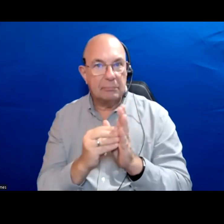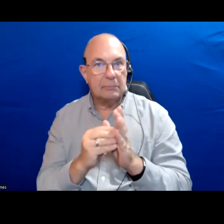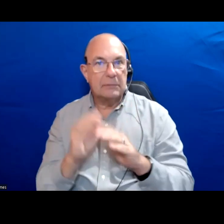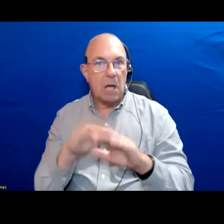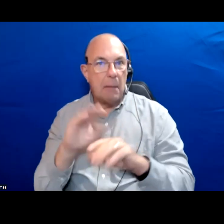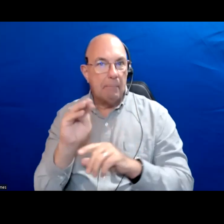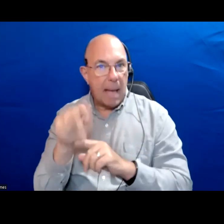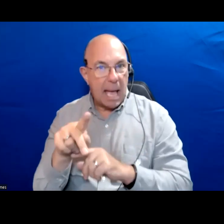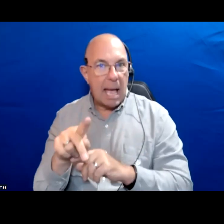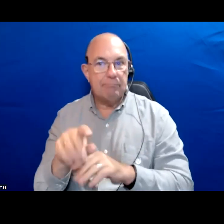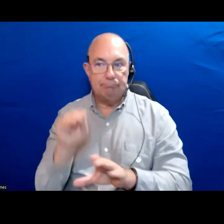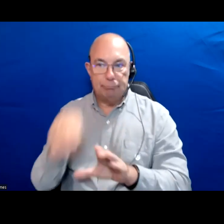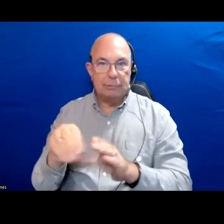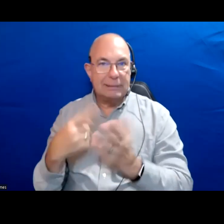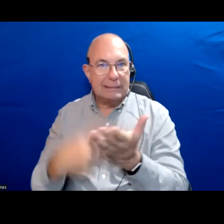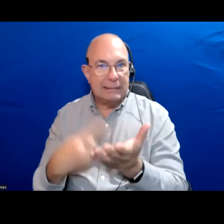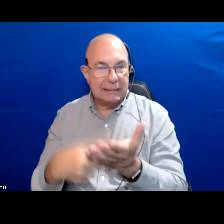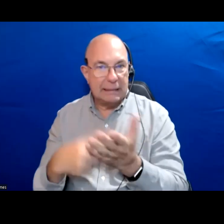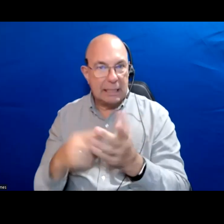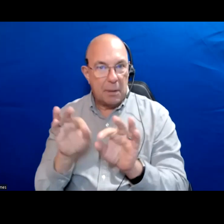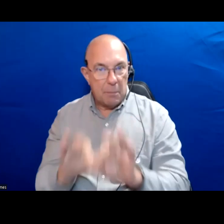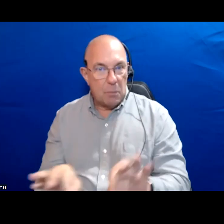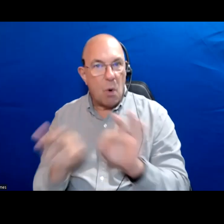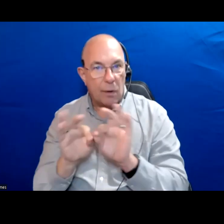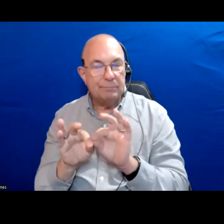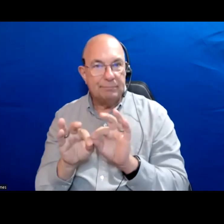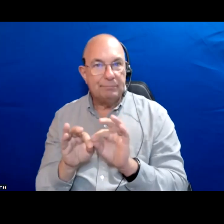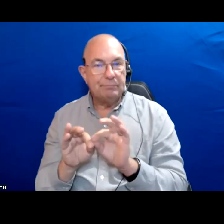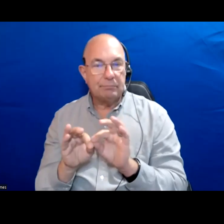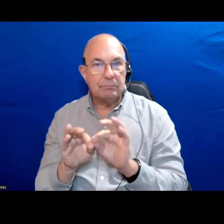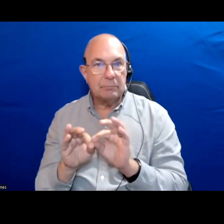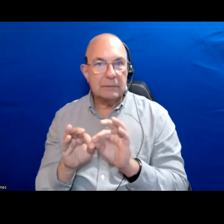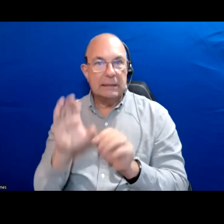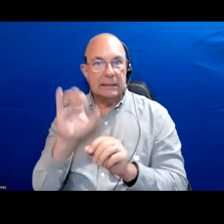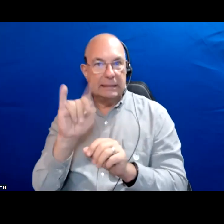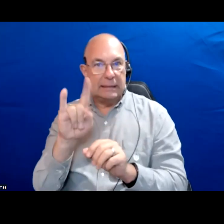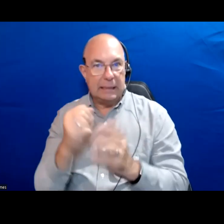and on the table as an important city priority.